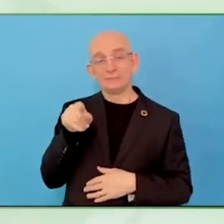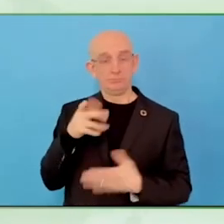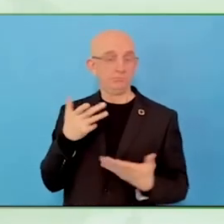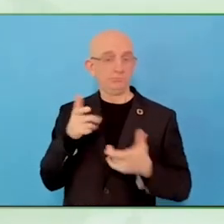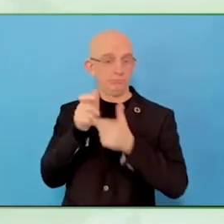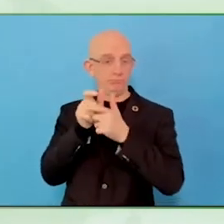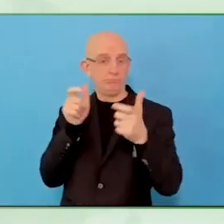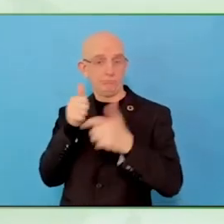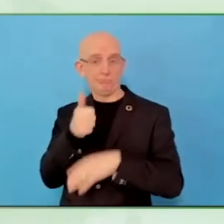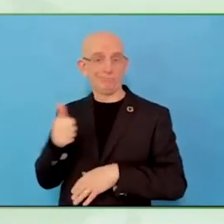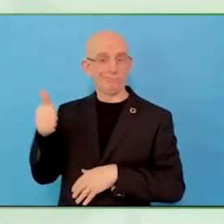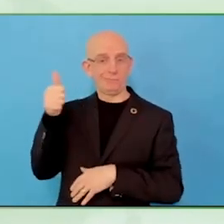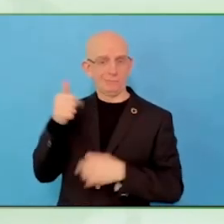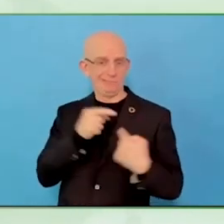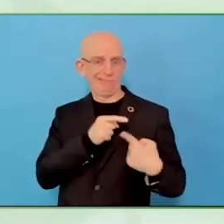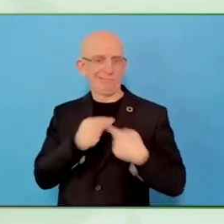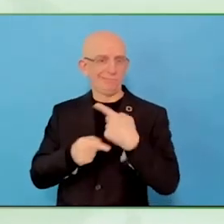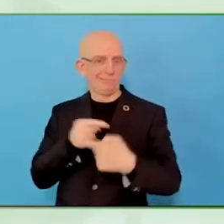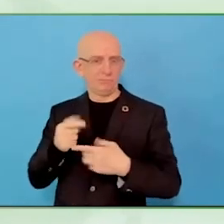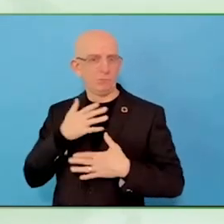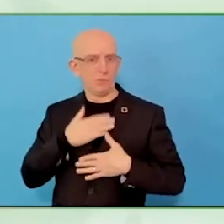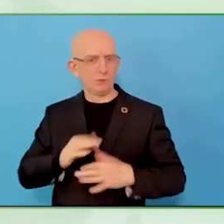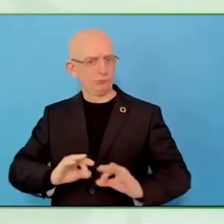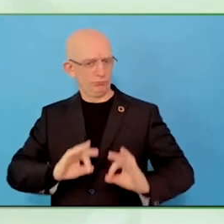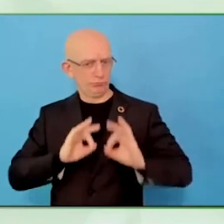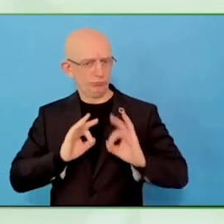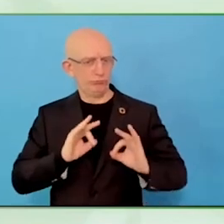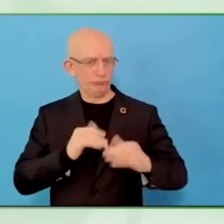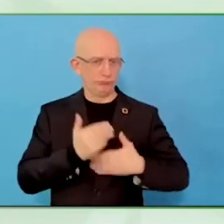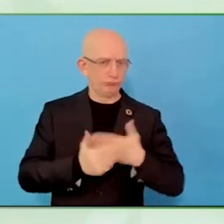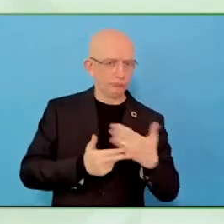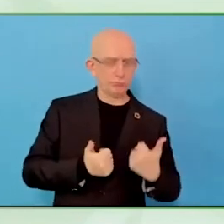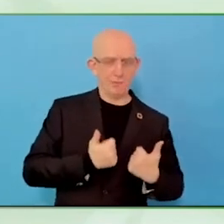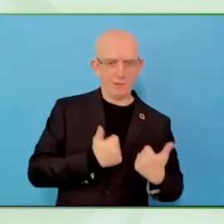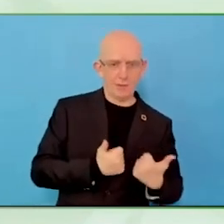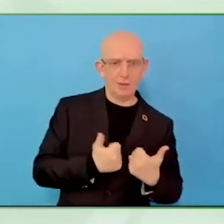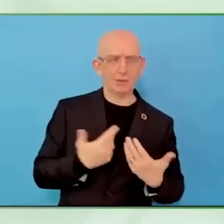A personal impact and social impact.